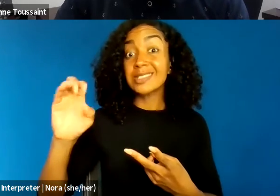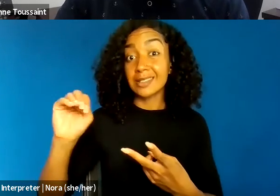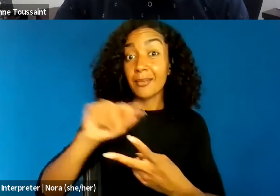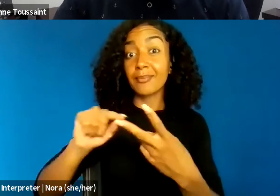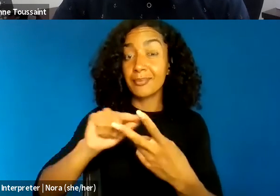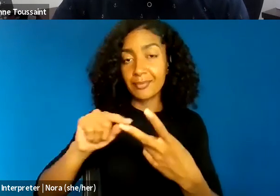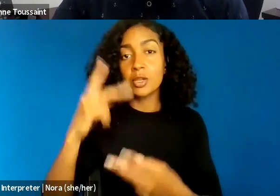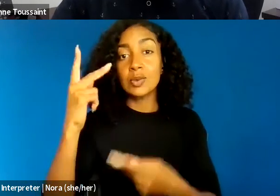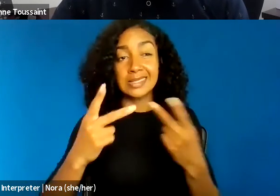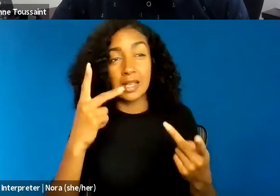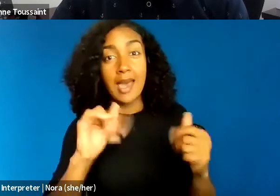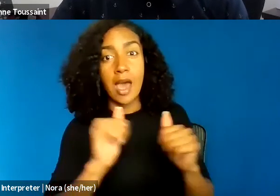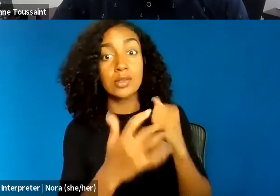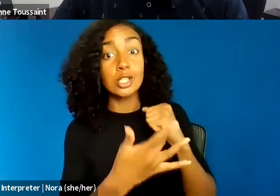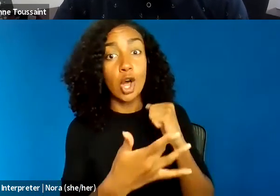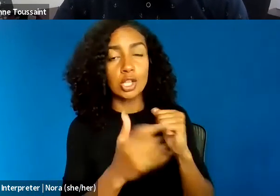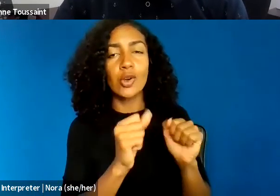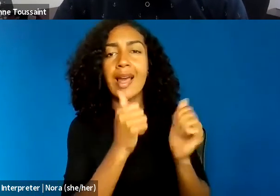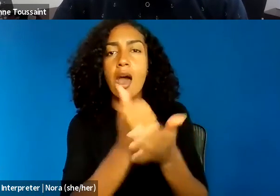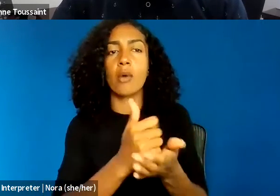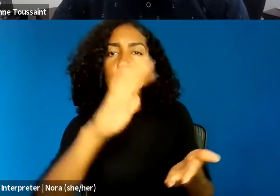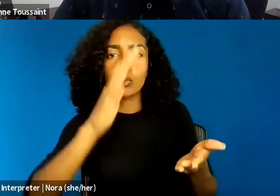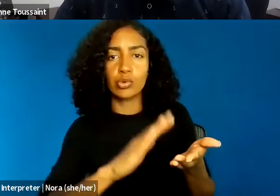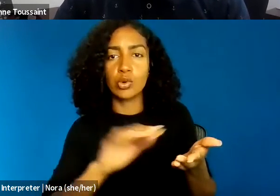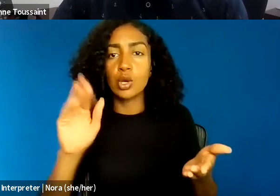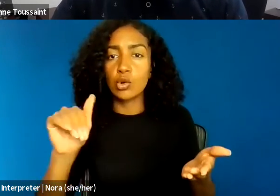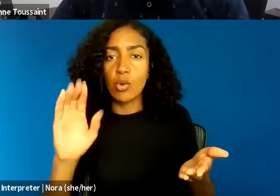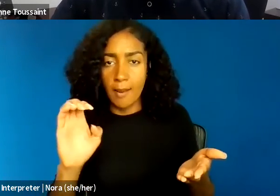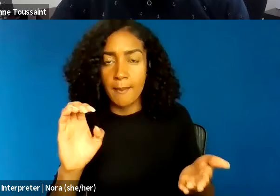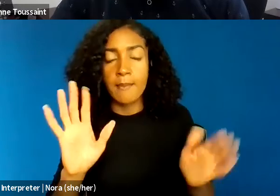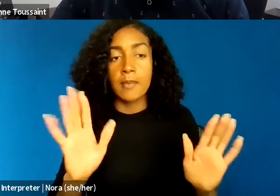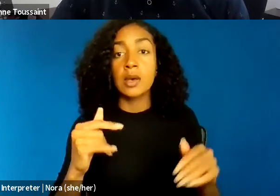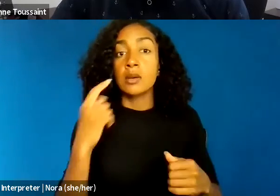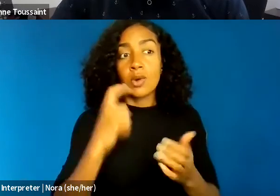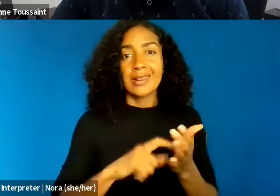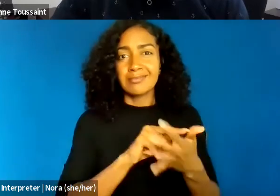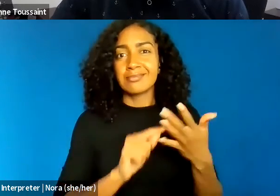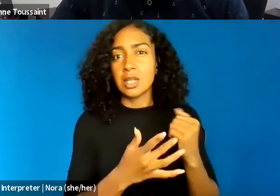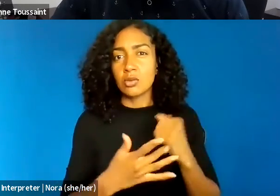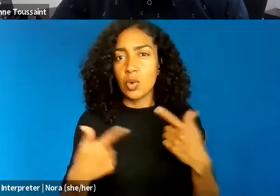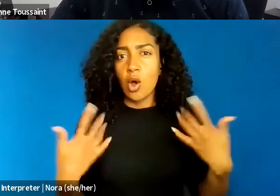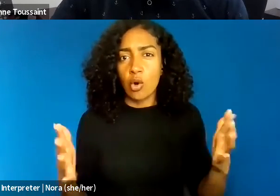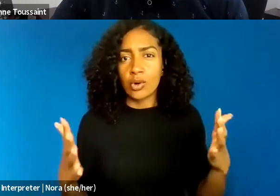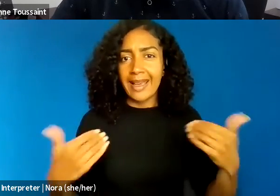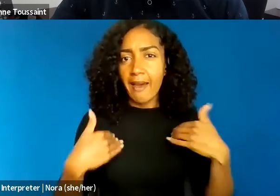to reduction in crime. So consider the technologies we already have, and the future technologies we can imagine.